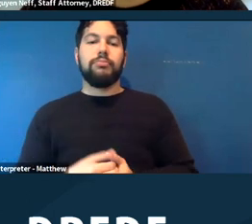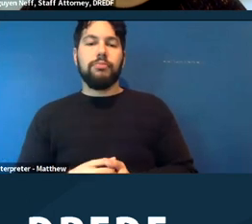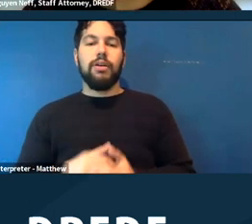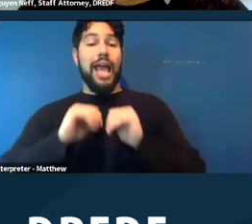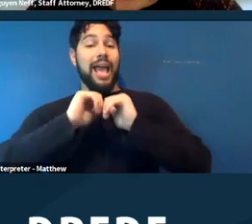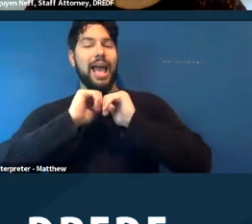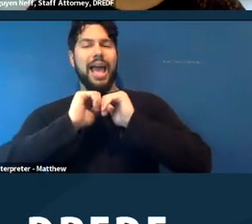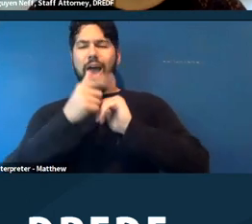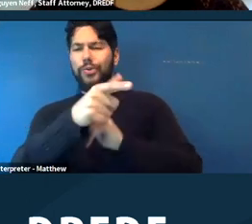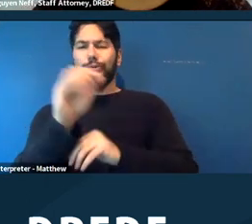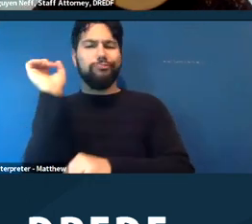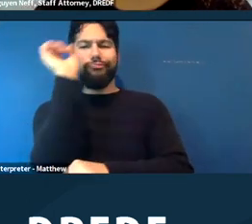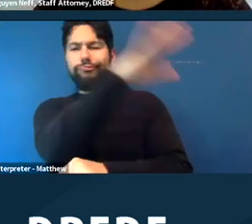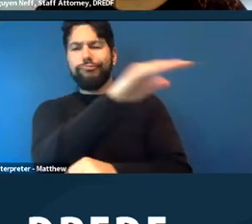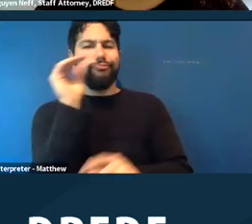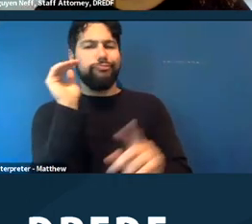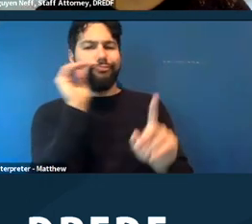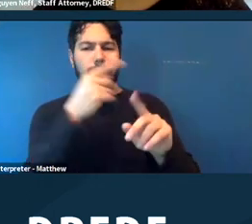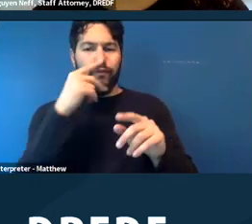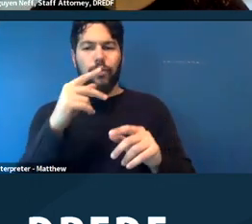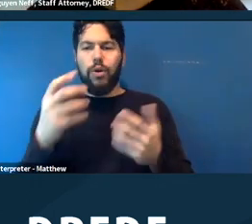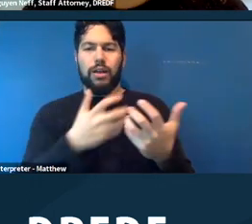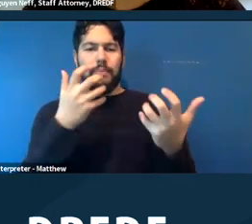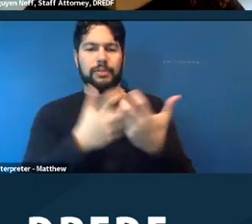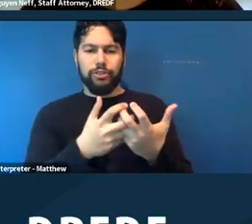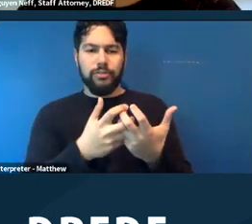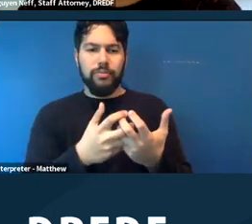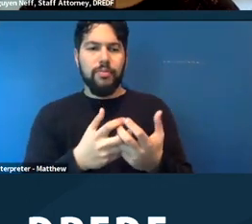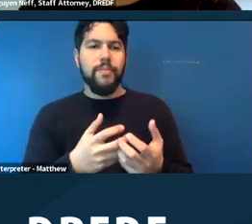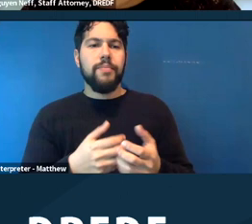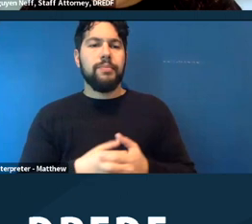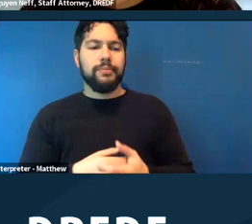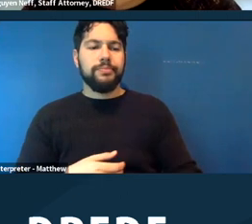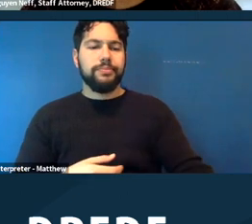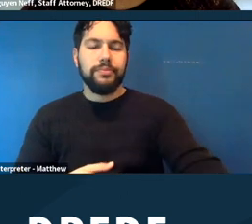get into like the practical aspects of it. So it's going to be different, probably,